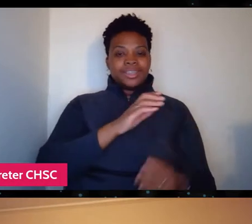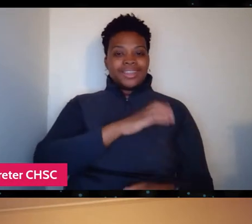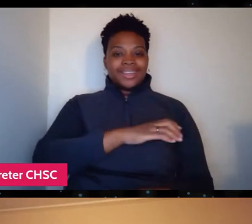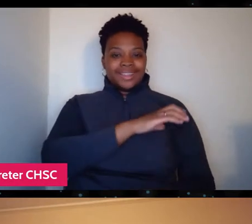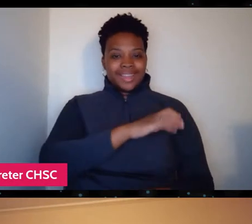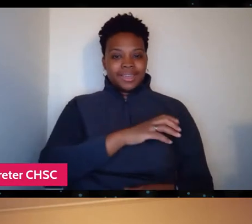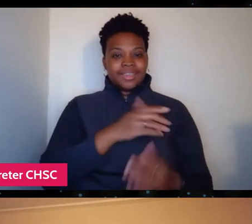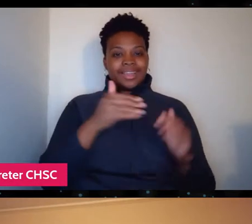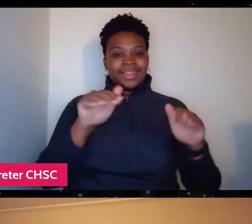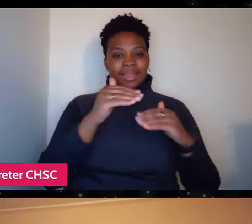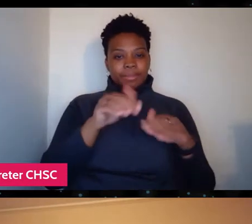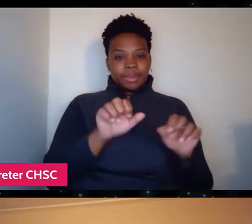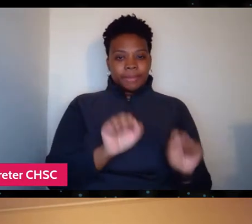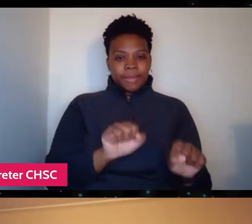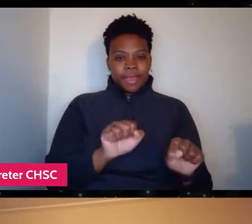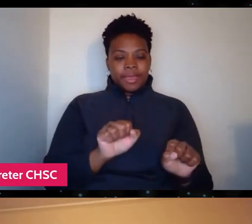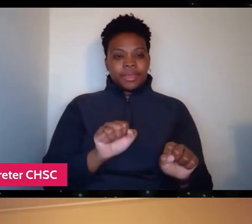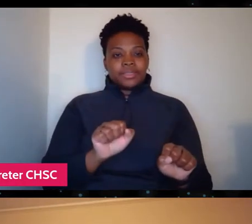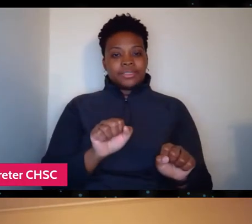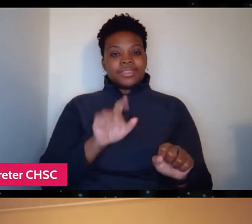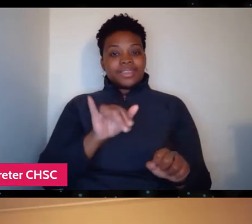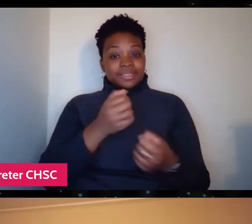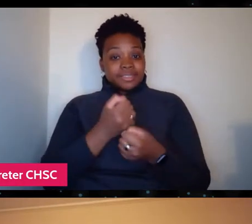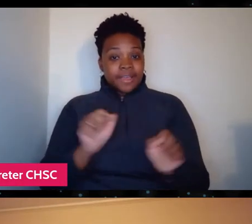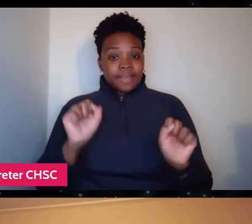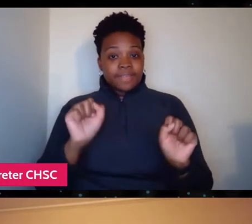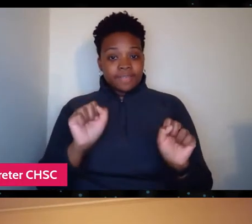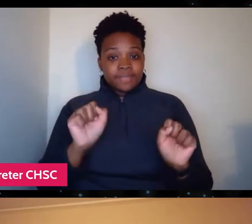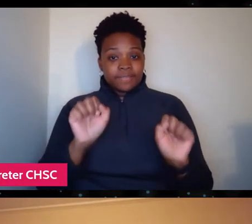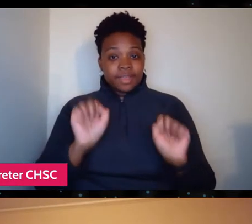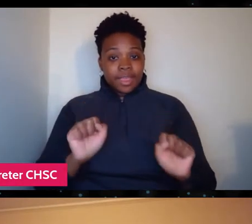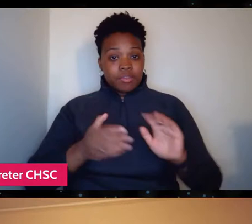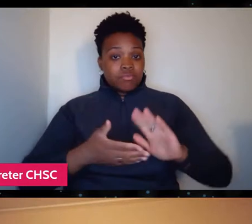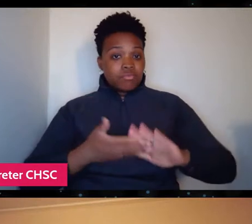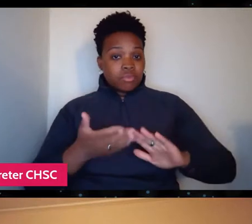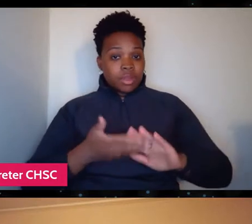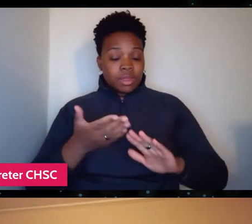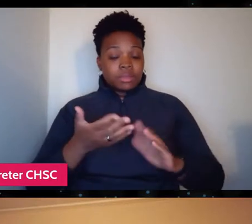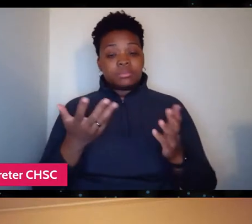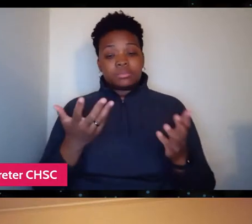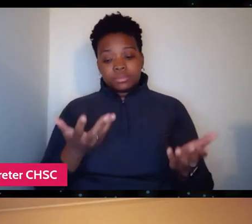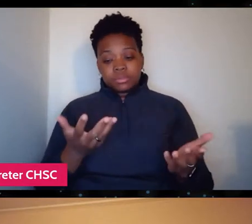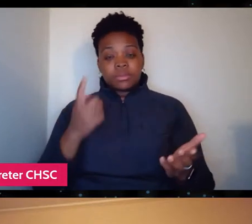in a manner that's safe to do so. So, you know, for the past few months